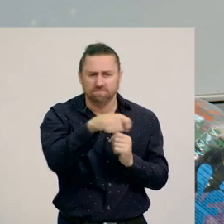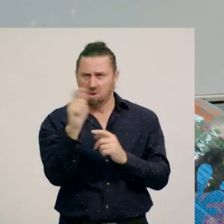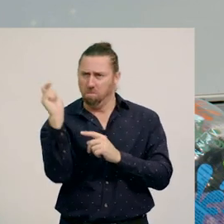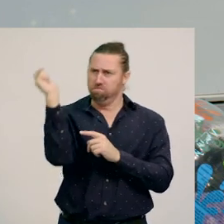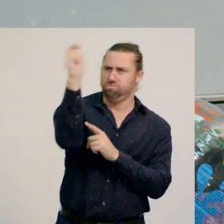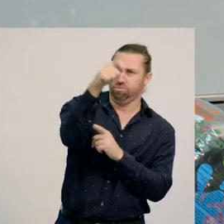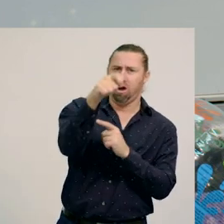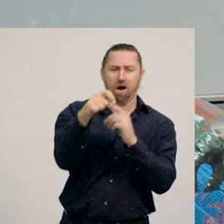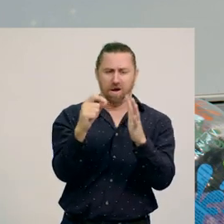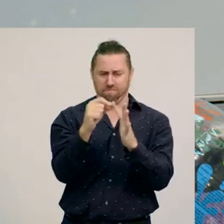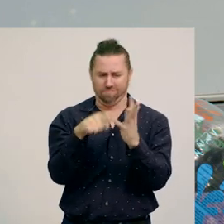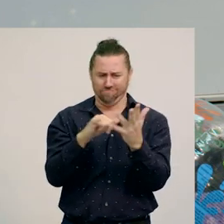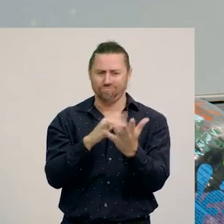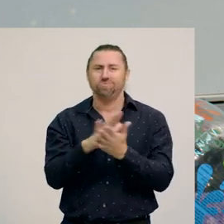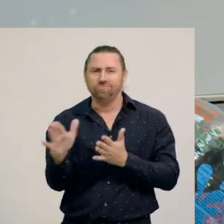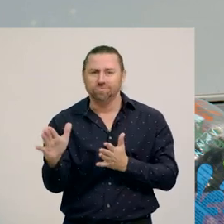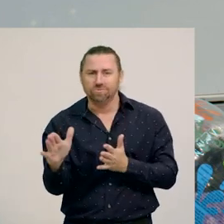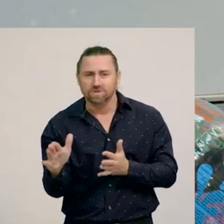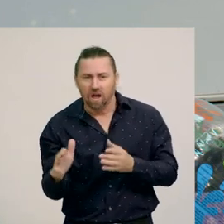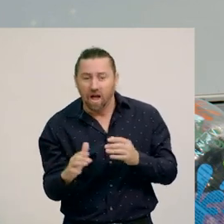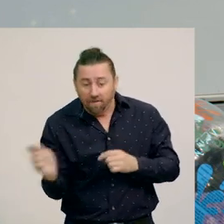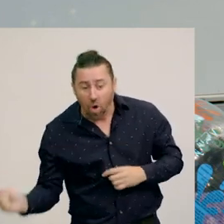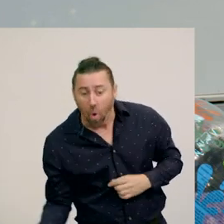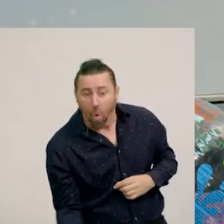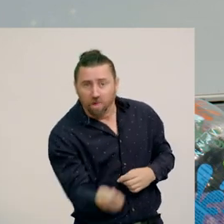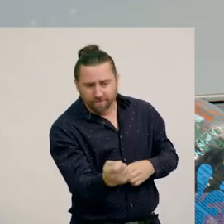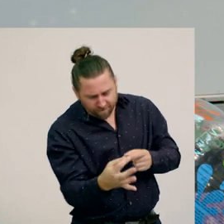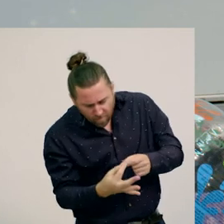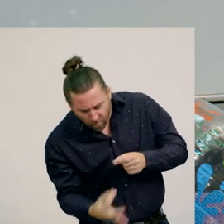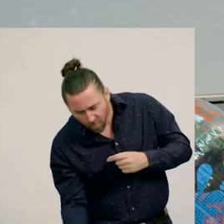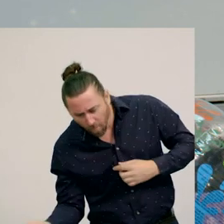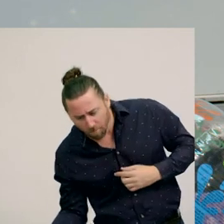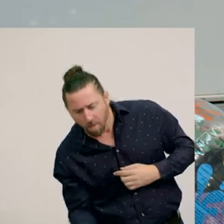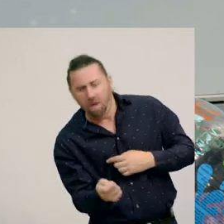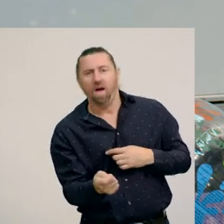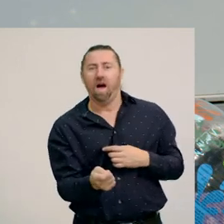Golf balls that you hit with a stick, another type of push.